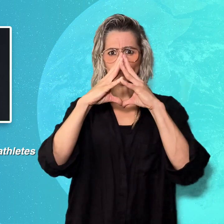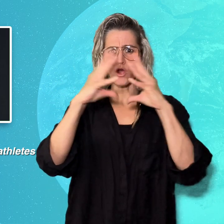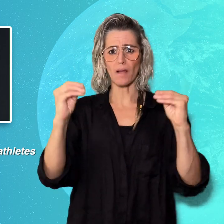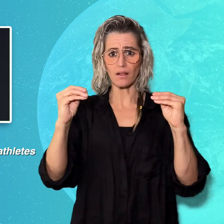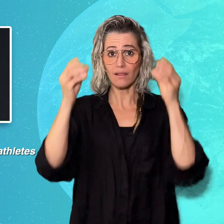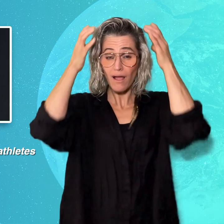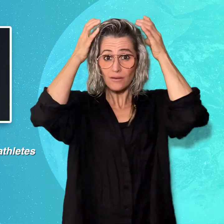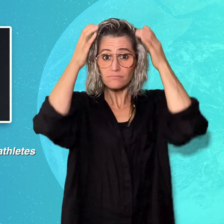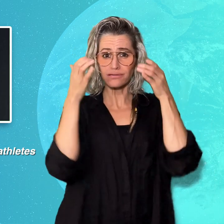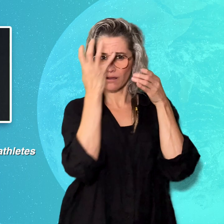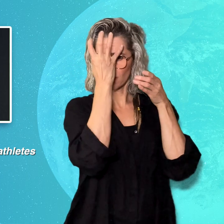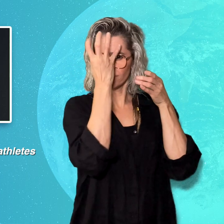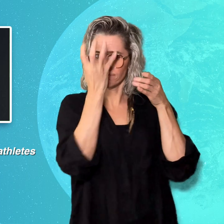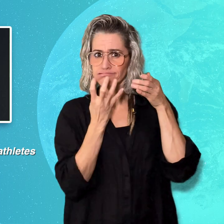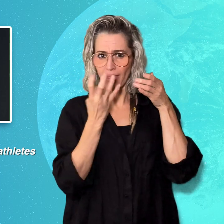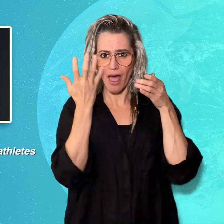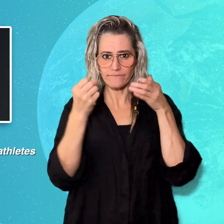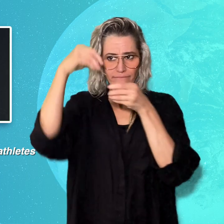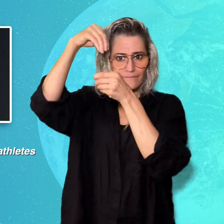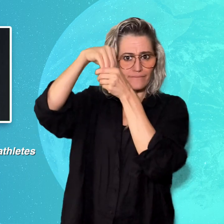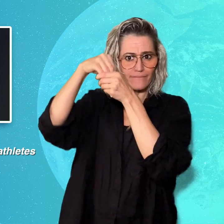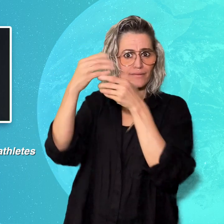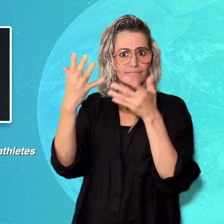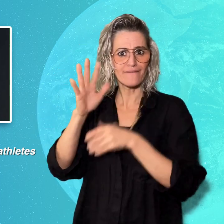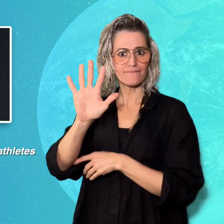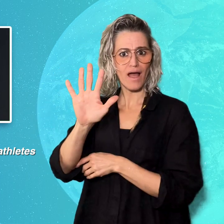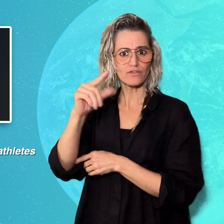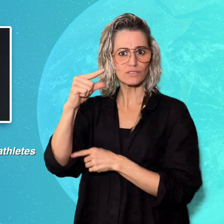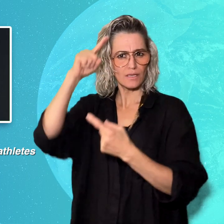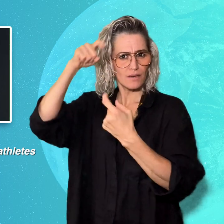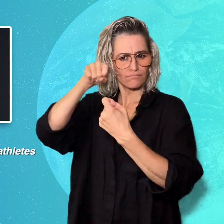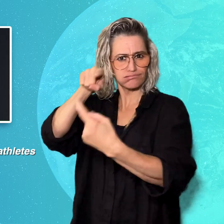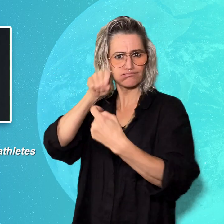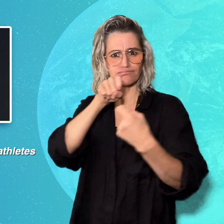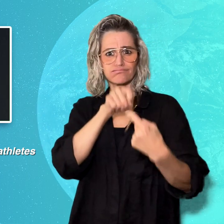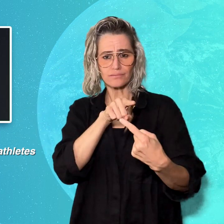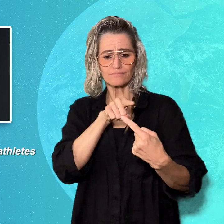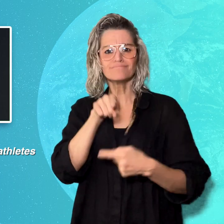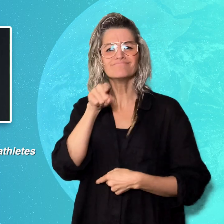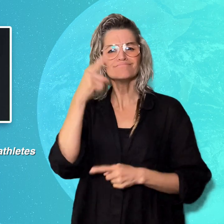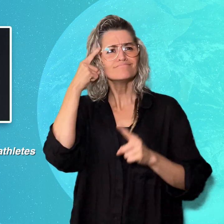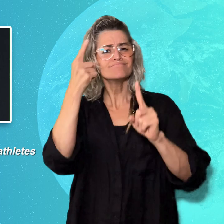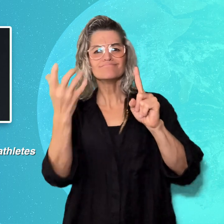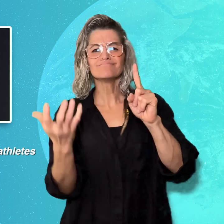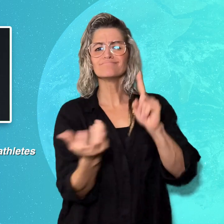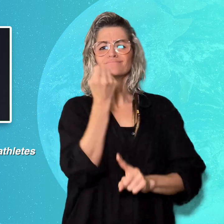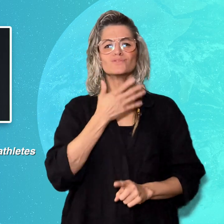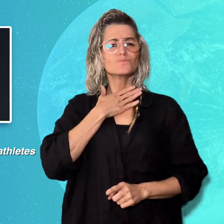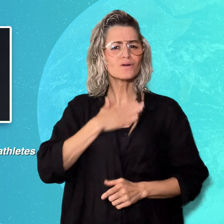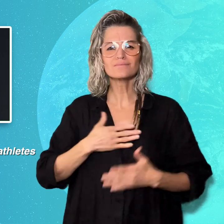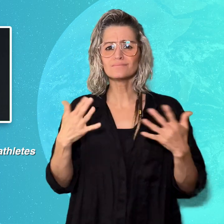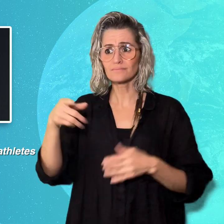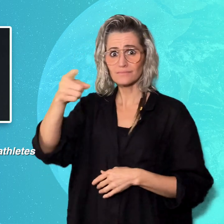sport helmet with a 5G network connected. Their goal was to break